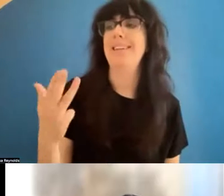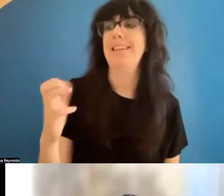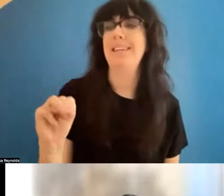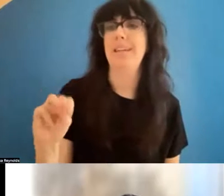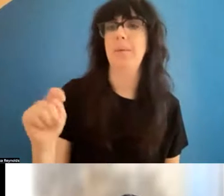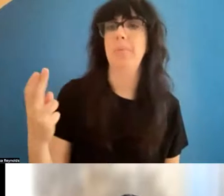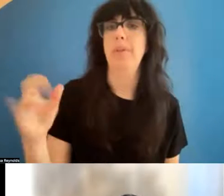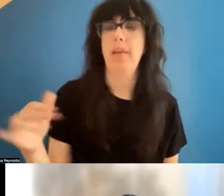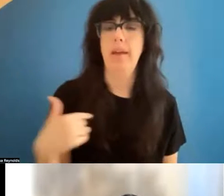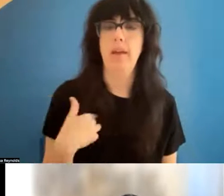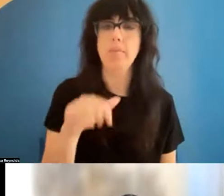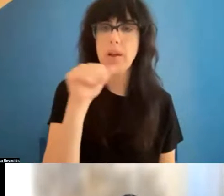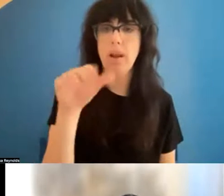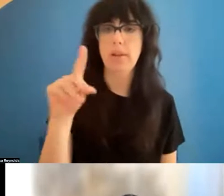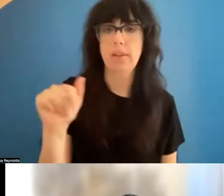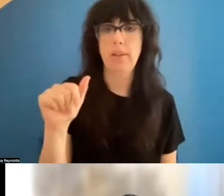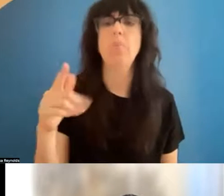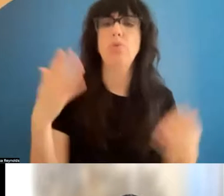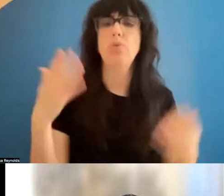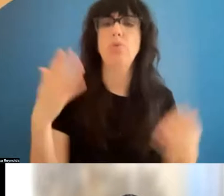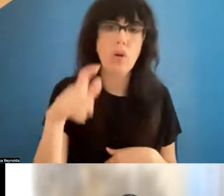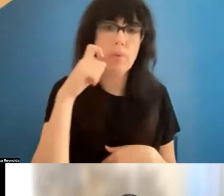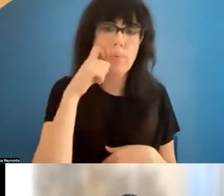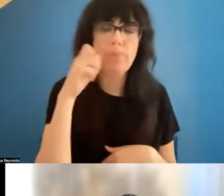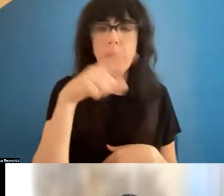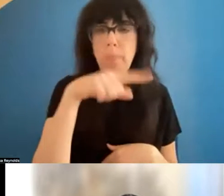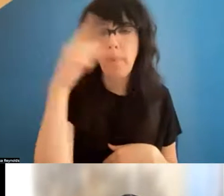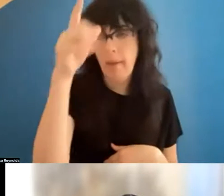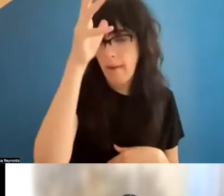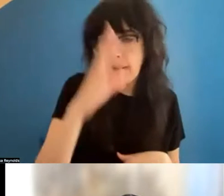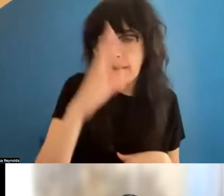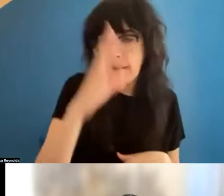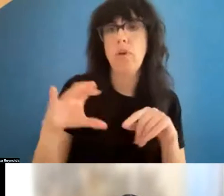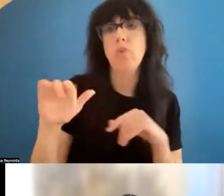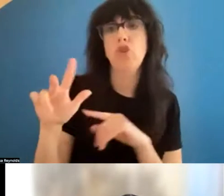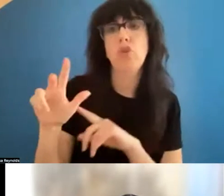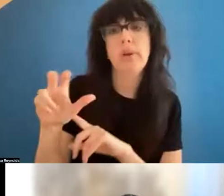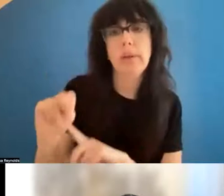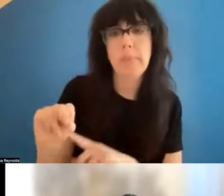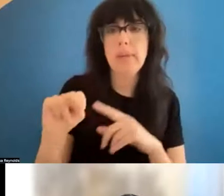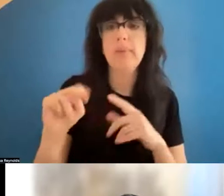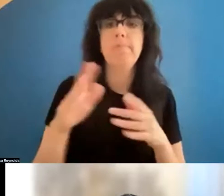he/him/they. I am a non-disabled, dark-complexioned black man of Caribbean heritage with clean shaven